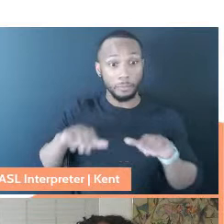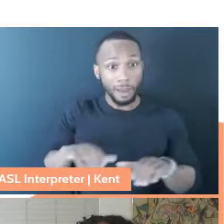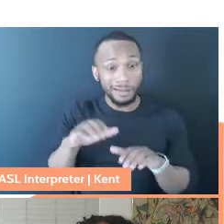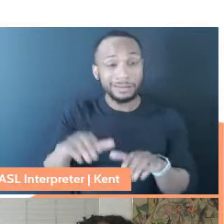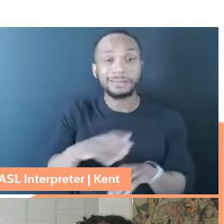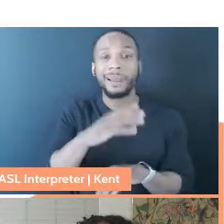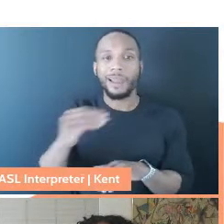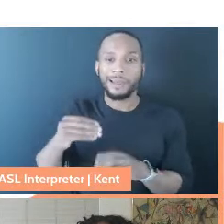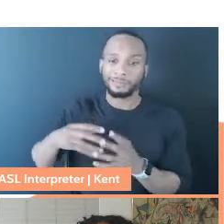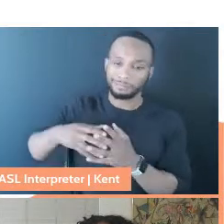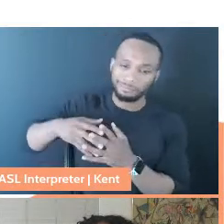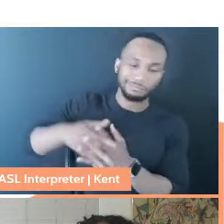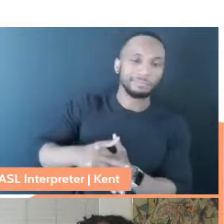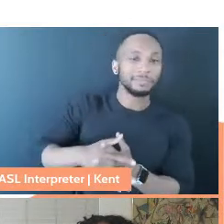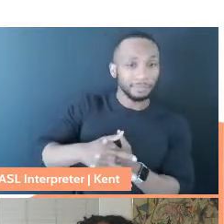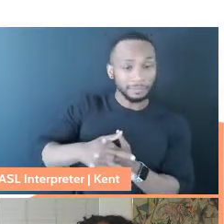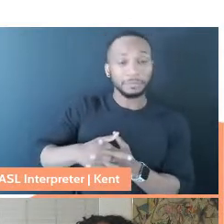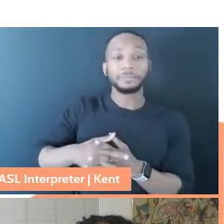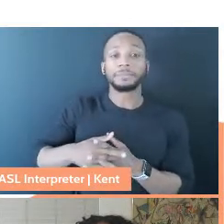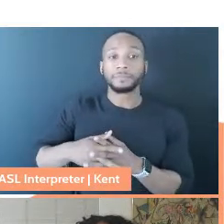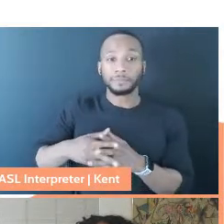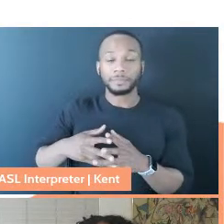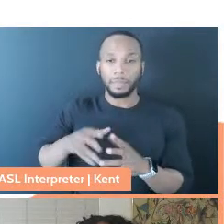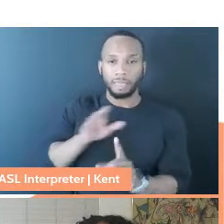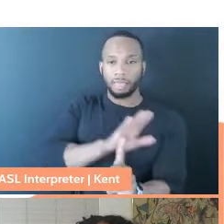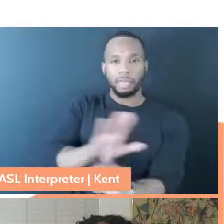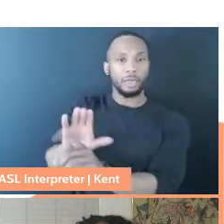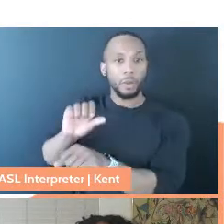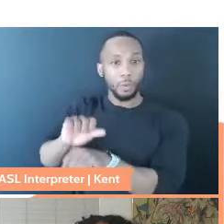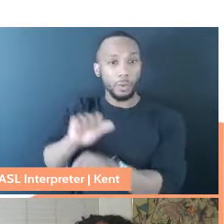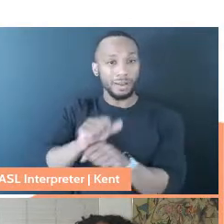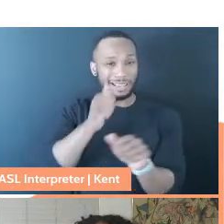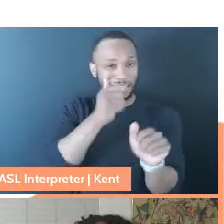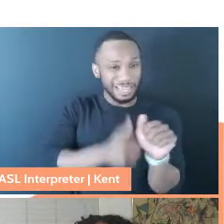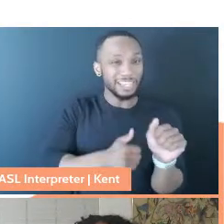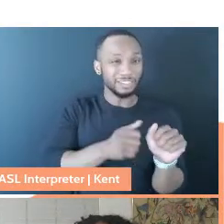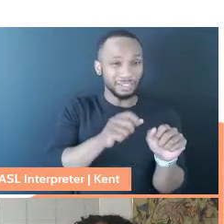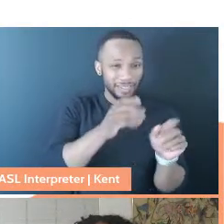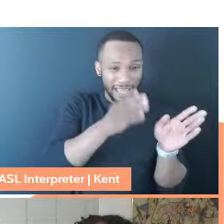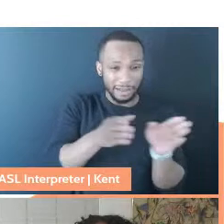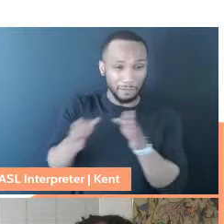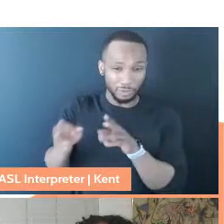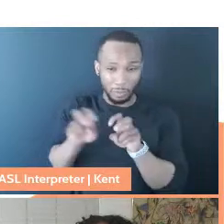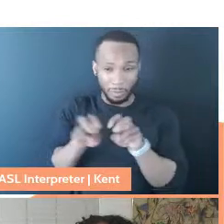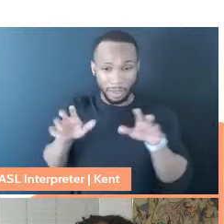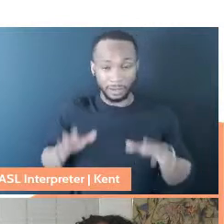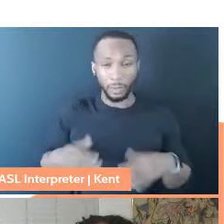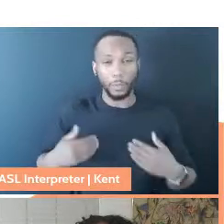in their deepest roots of their work, each one of these individuals reflects a worldview that's